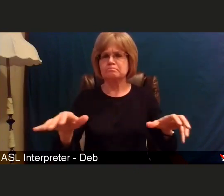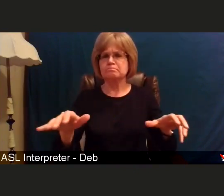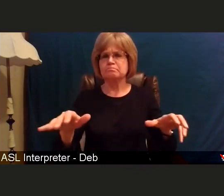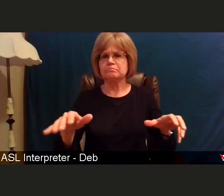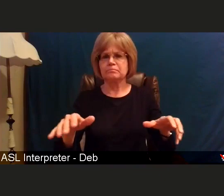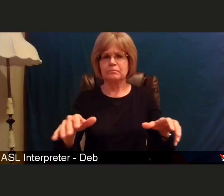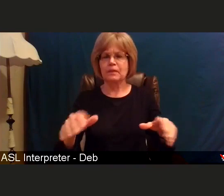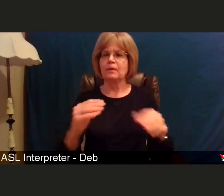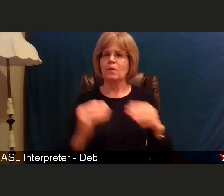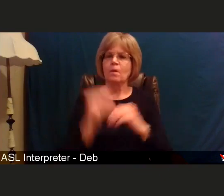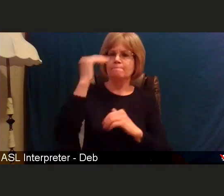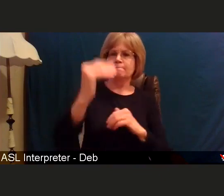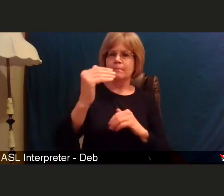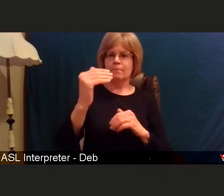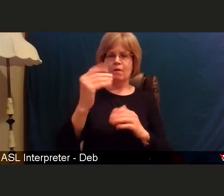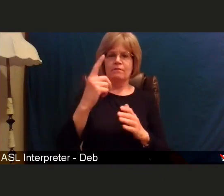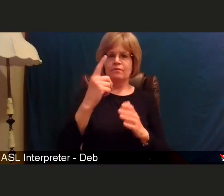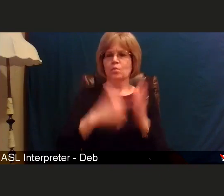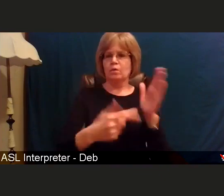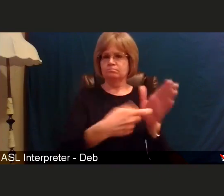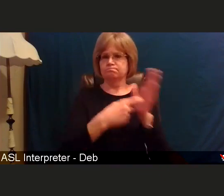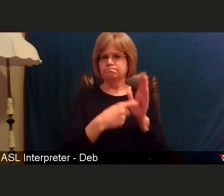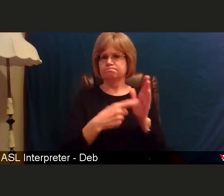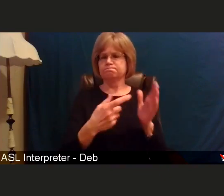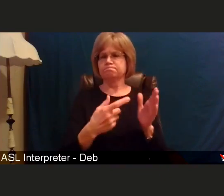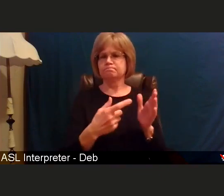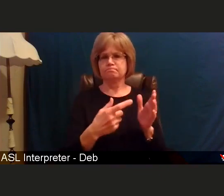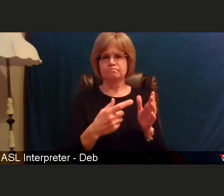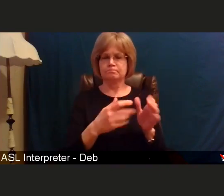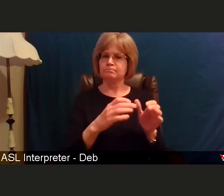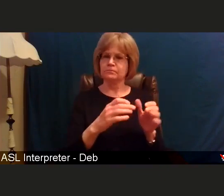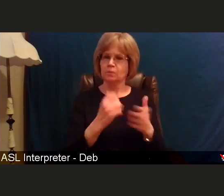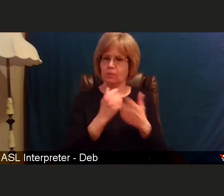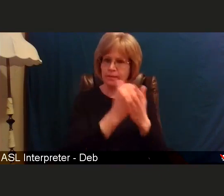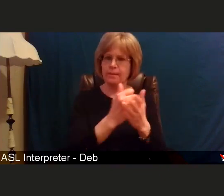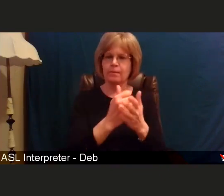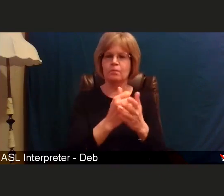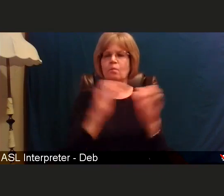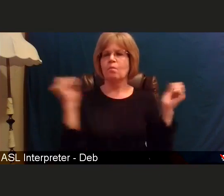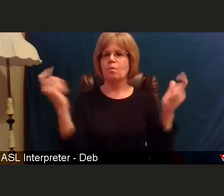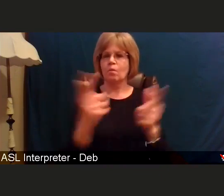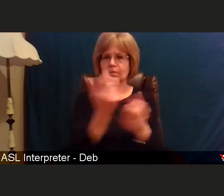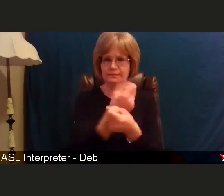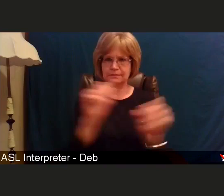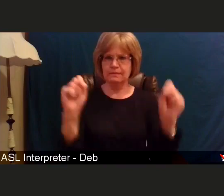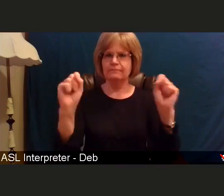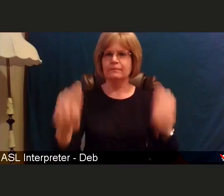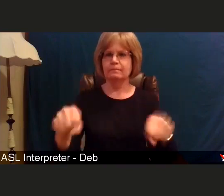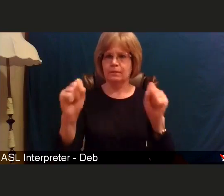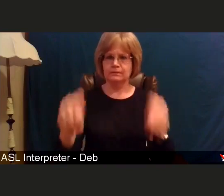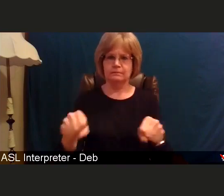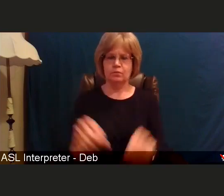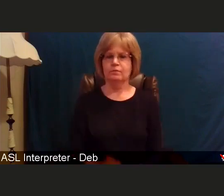to make sure that we are doing our part to keep everyone as safe as possible. With that being said,